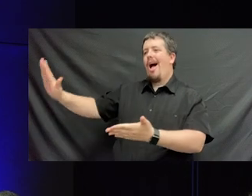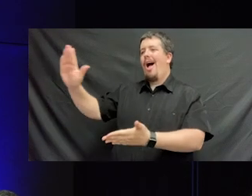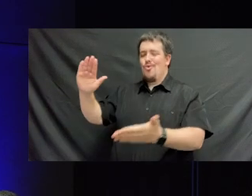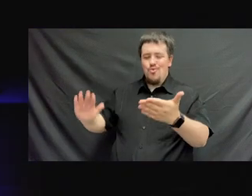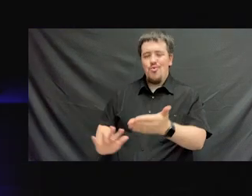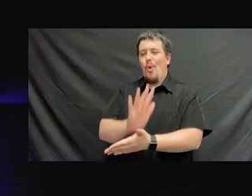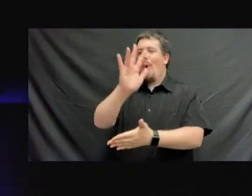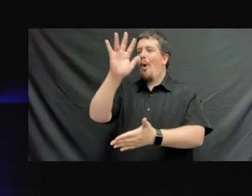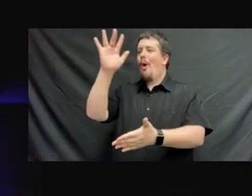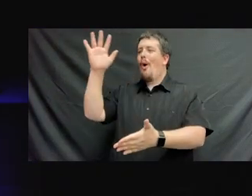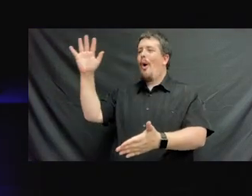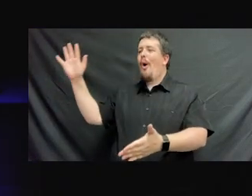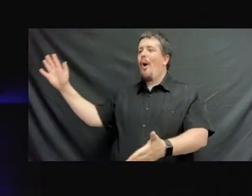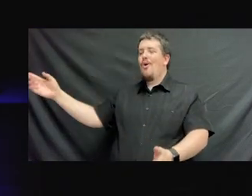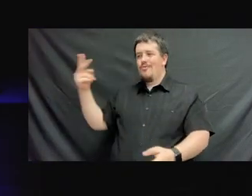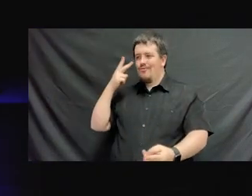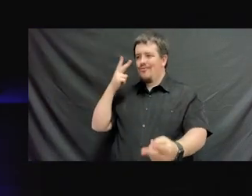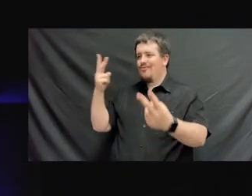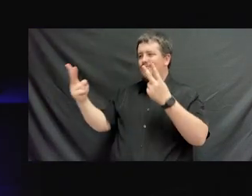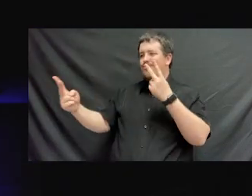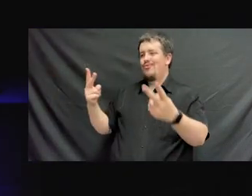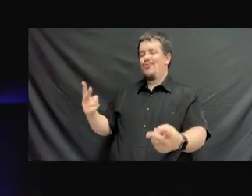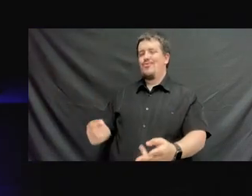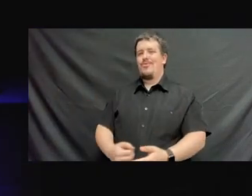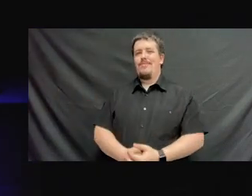Glorious to view